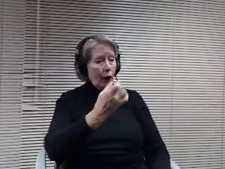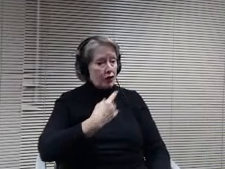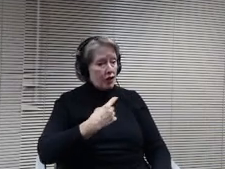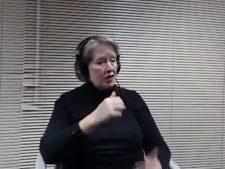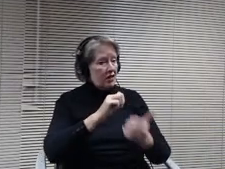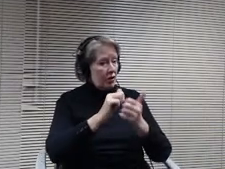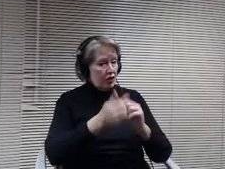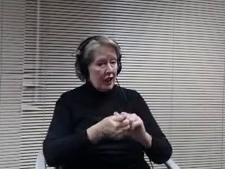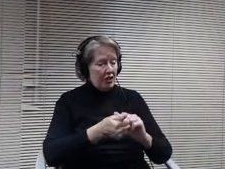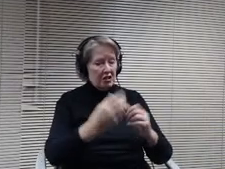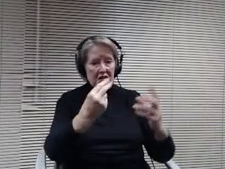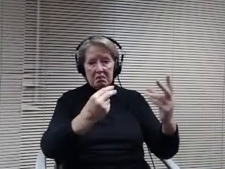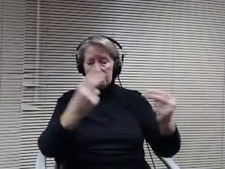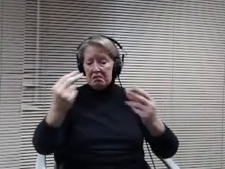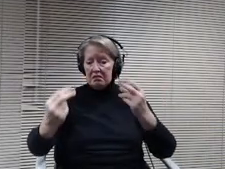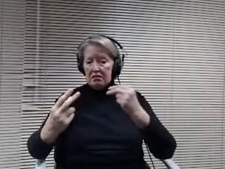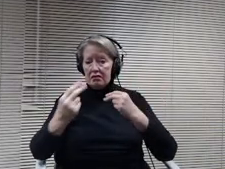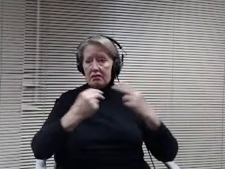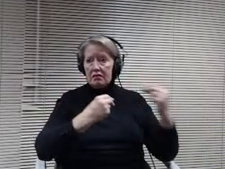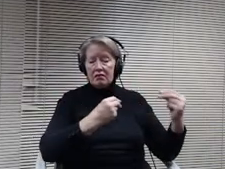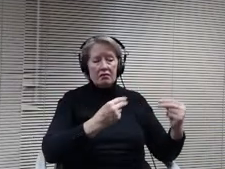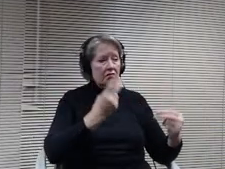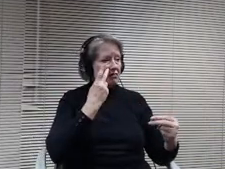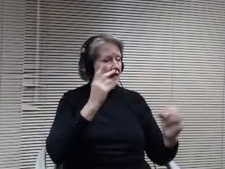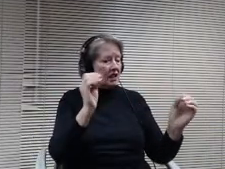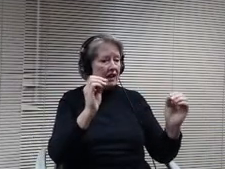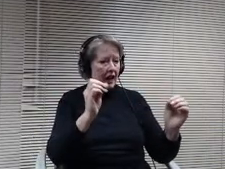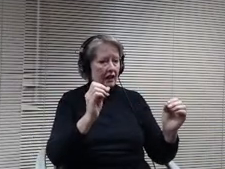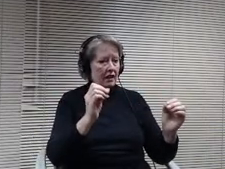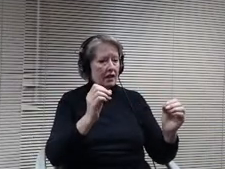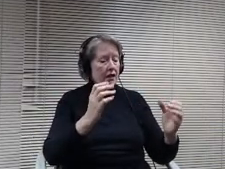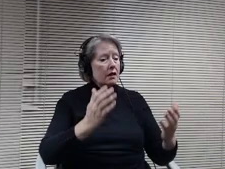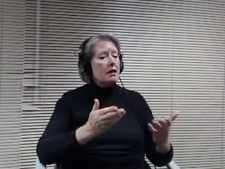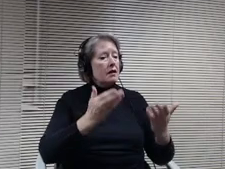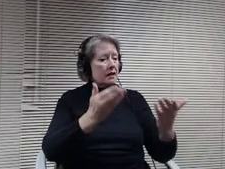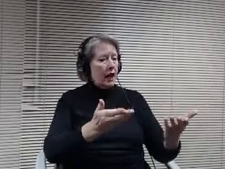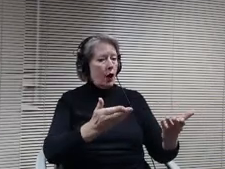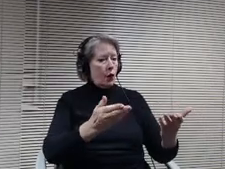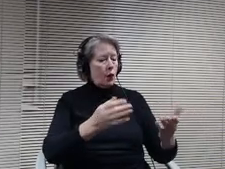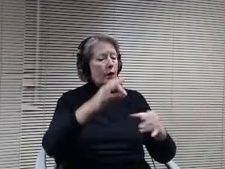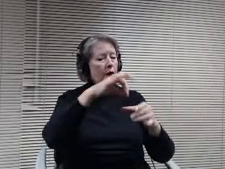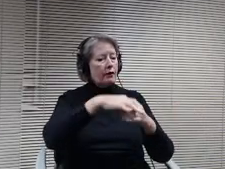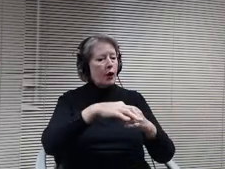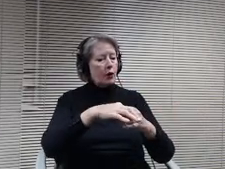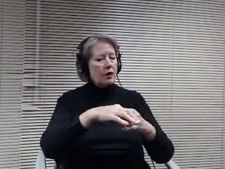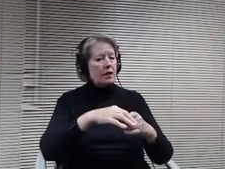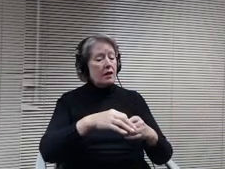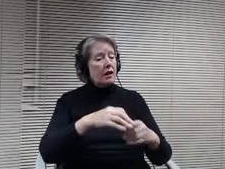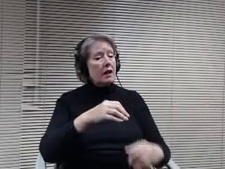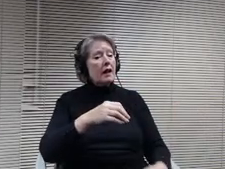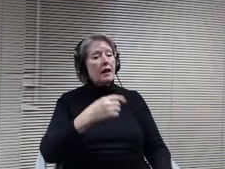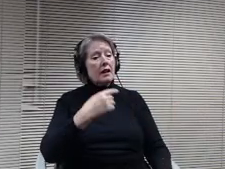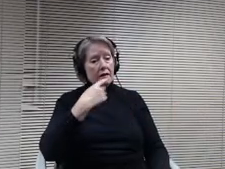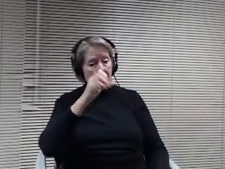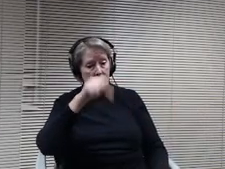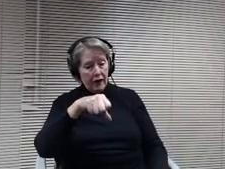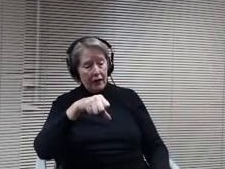Seeing none, we will move to A roll call vote. Board members, if in favor, please say I oppose nay board member Ambrose and.